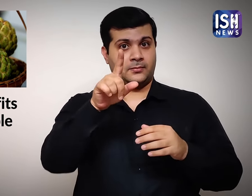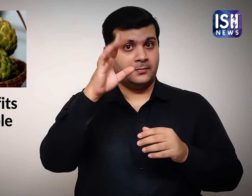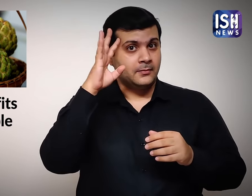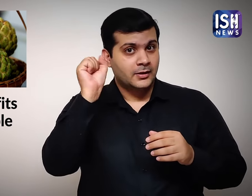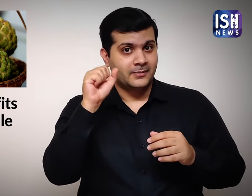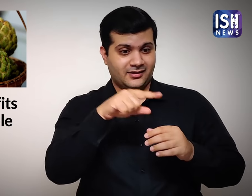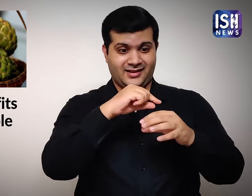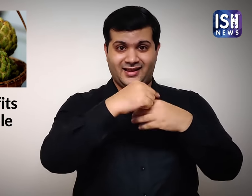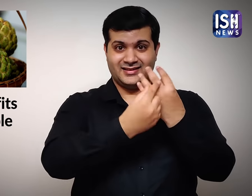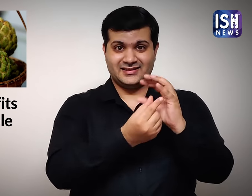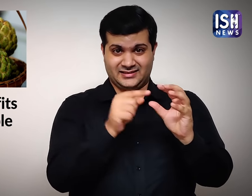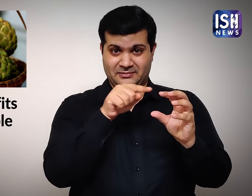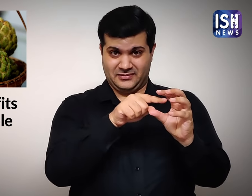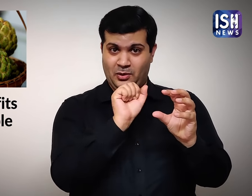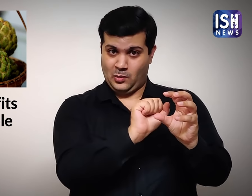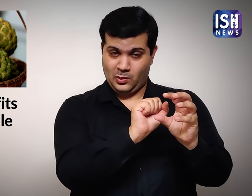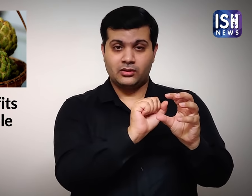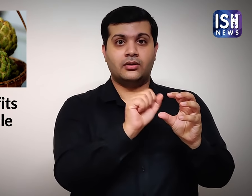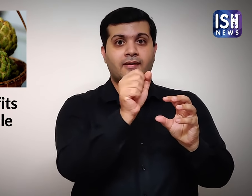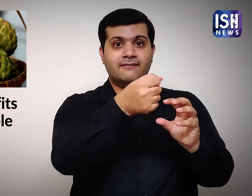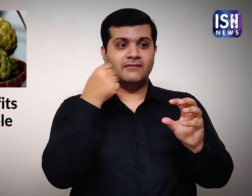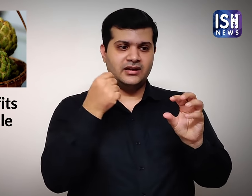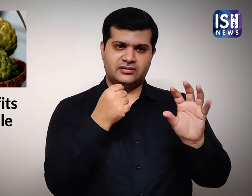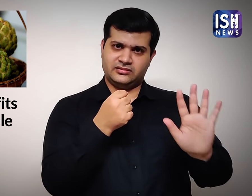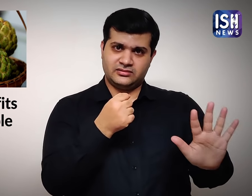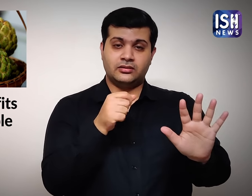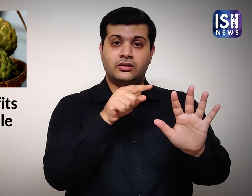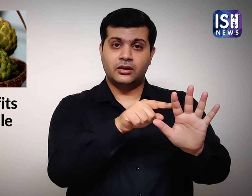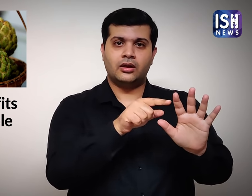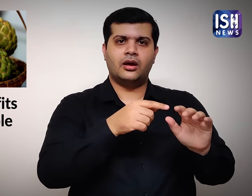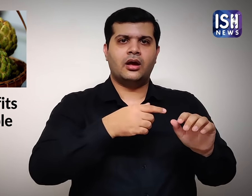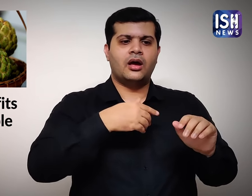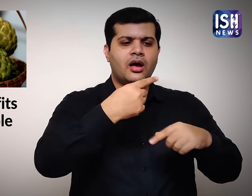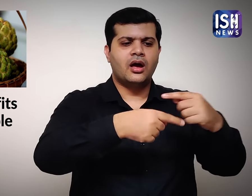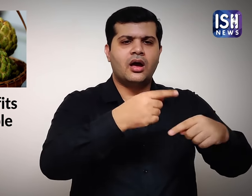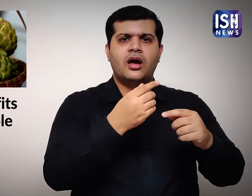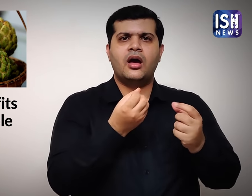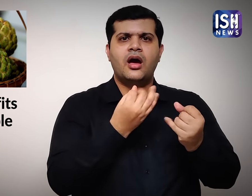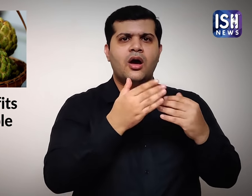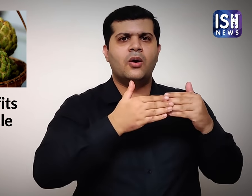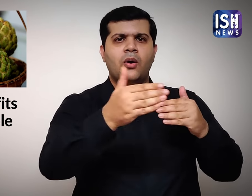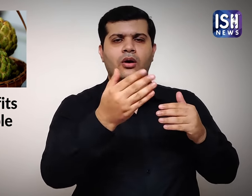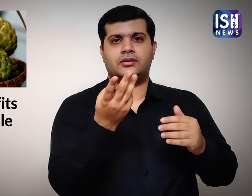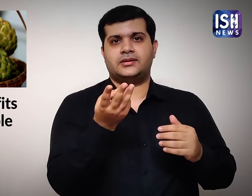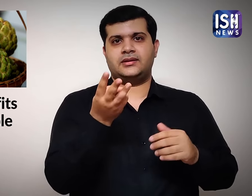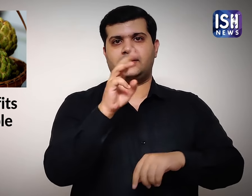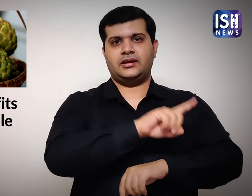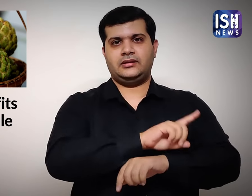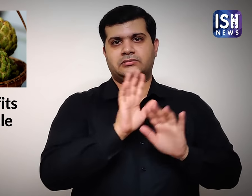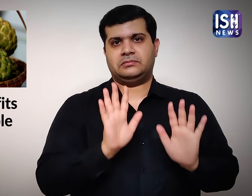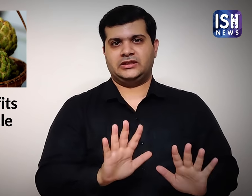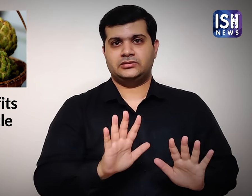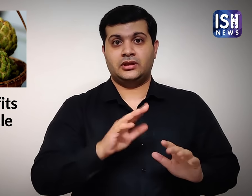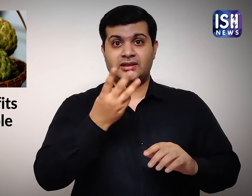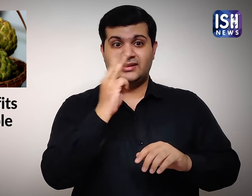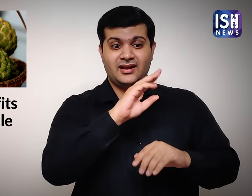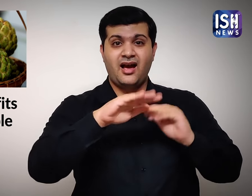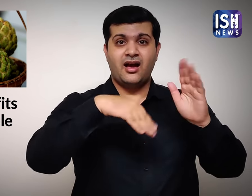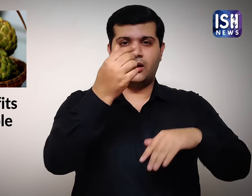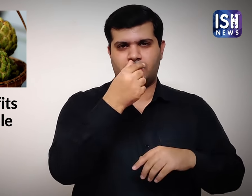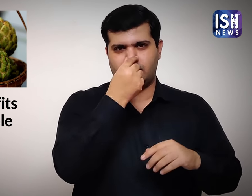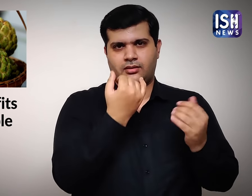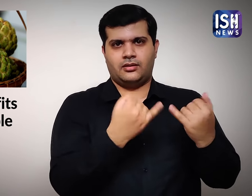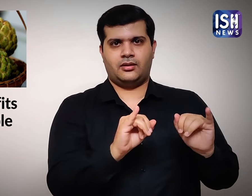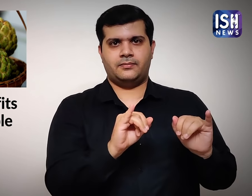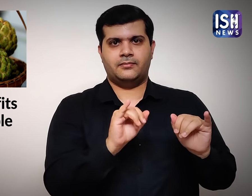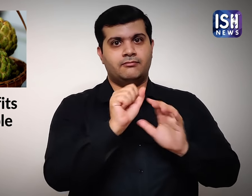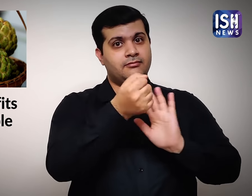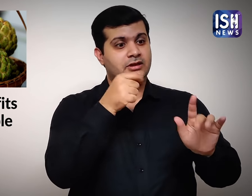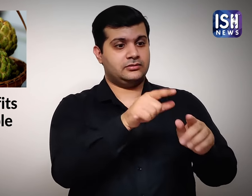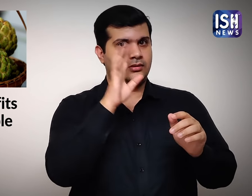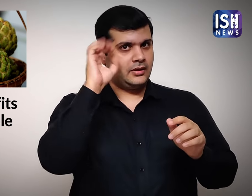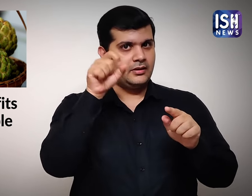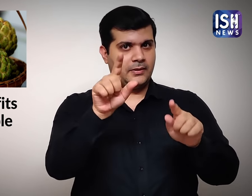Remember custard apple can be kept in the fridge for up to three days after which it gets spoilt.